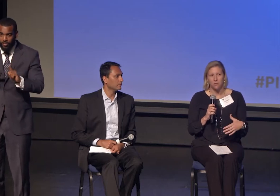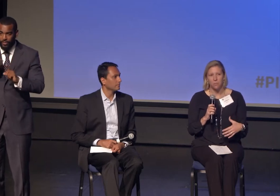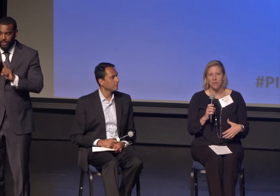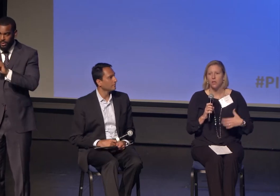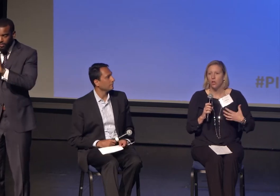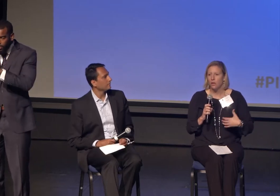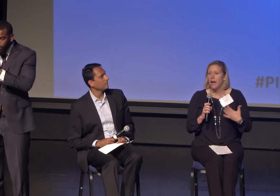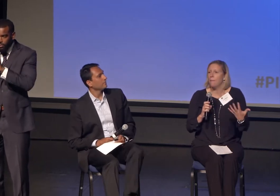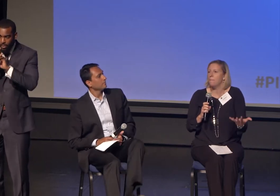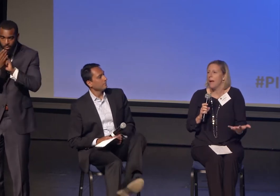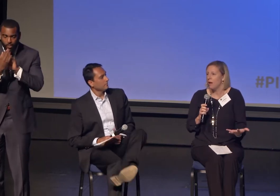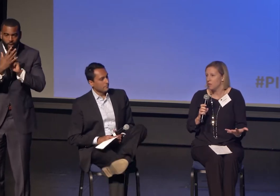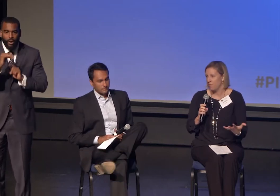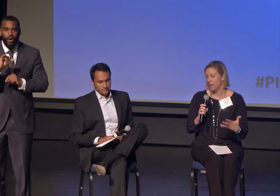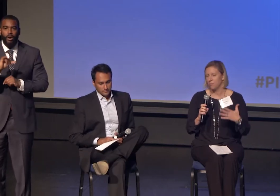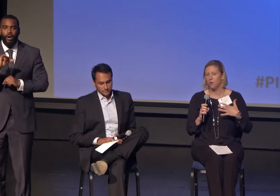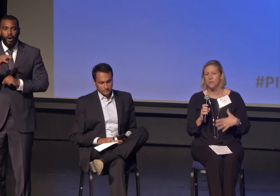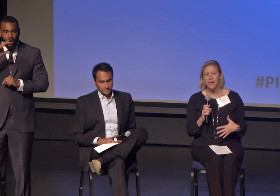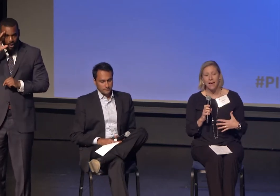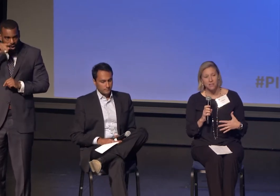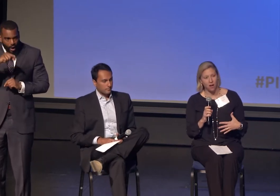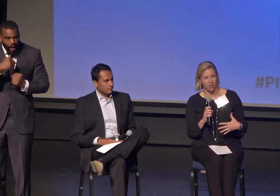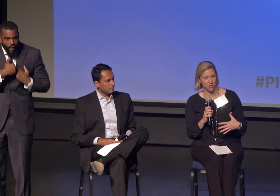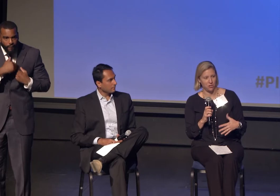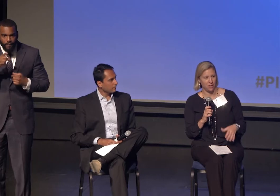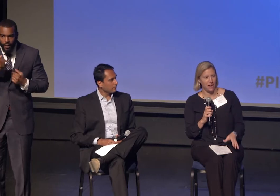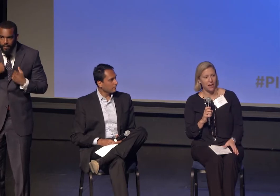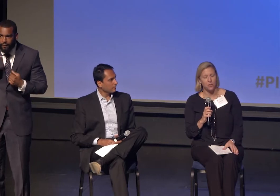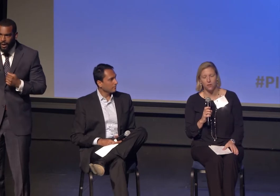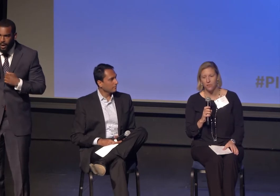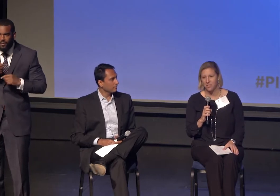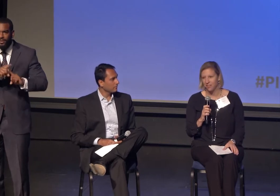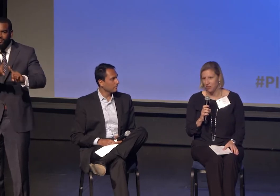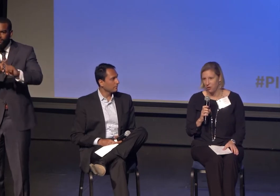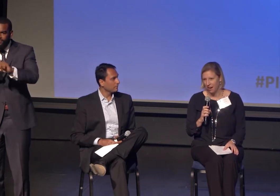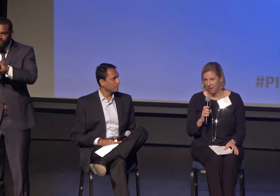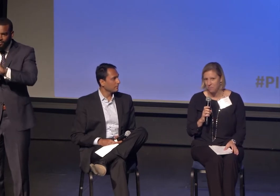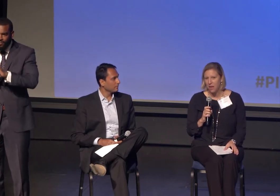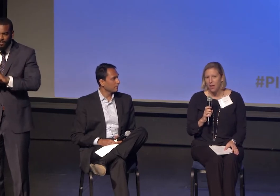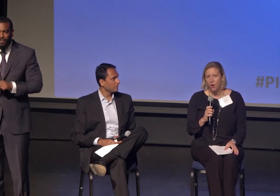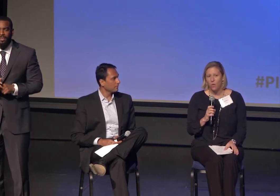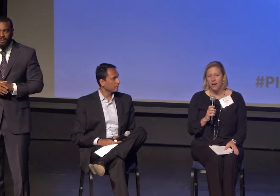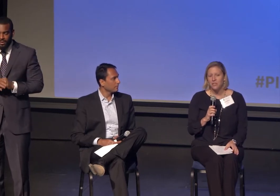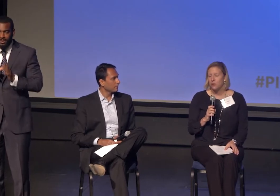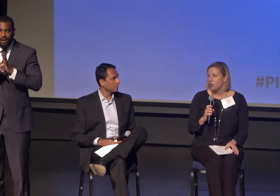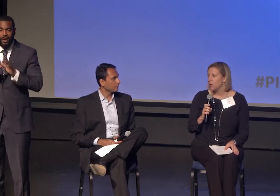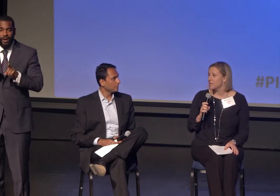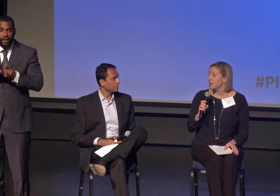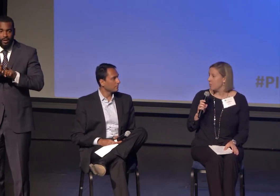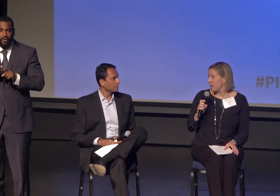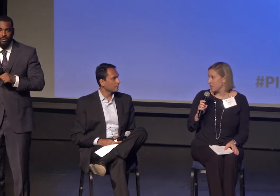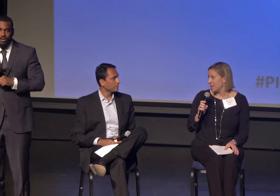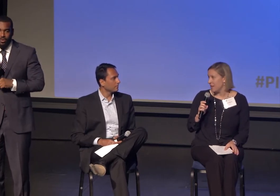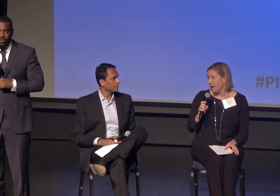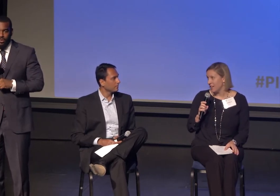to learn about faith, but it was, as a college student at the University of Notre Dame, when I took a course in liberation theology.